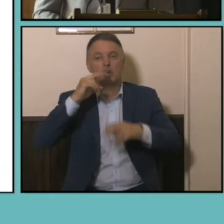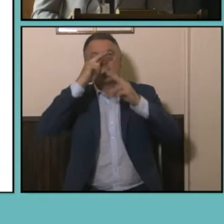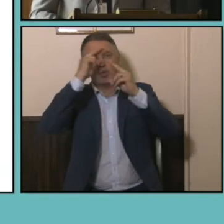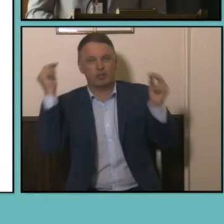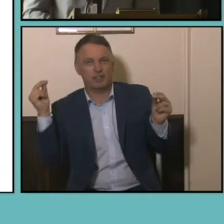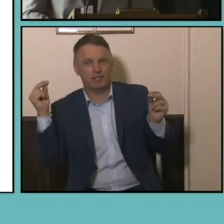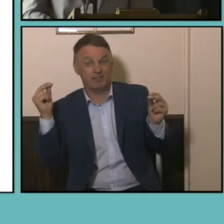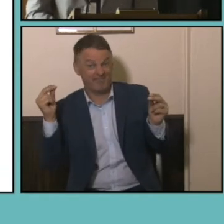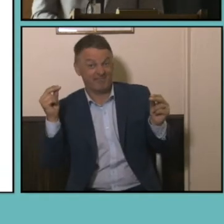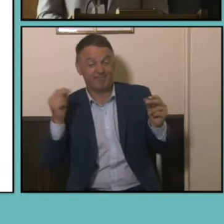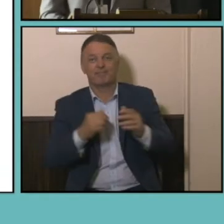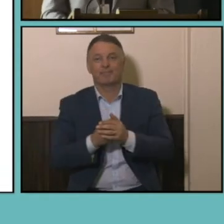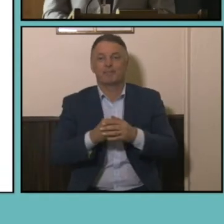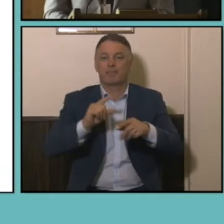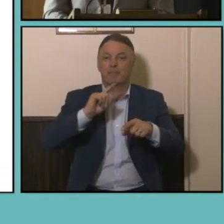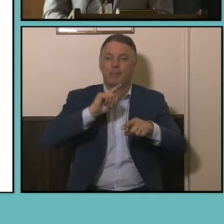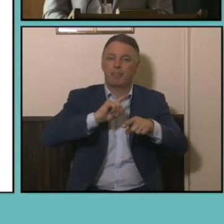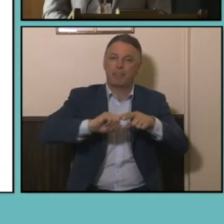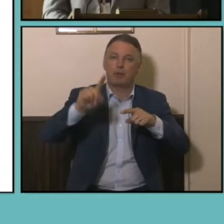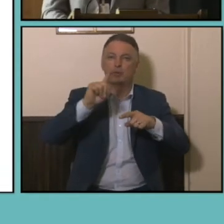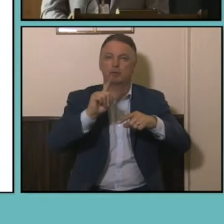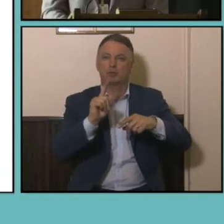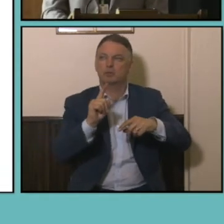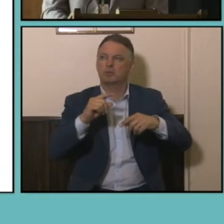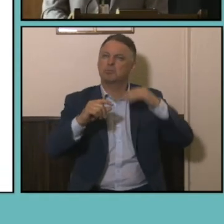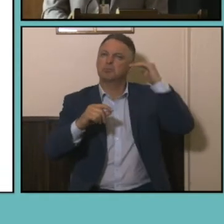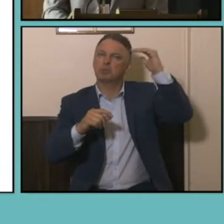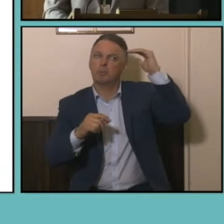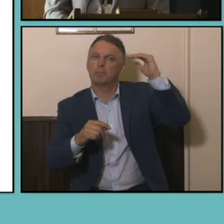for a lot of those top employing occupations from women for men and women